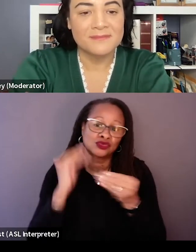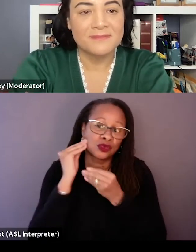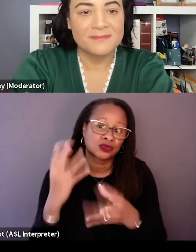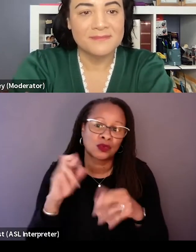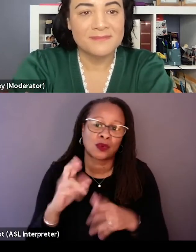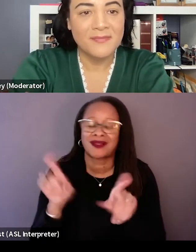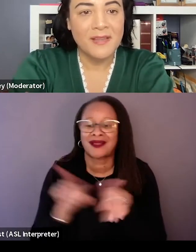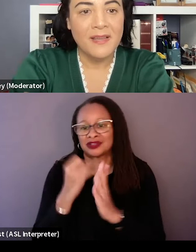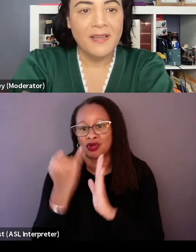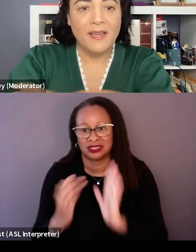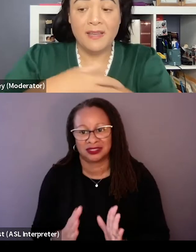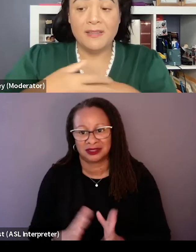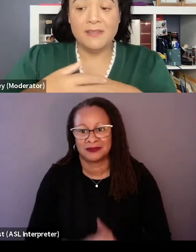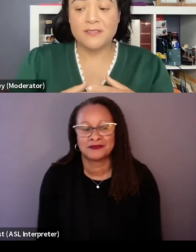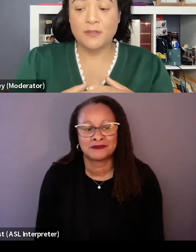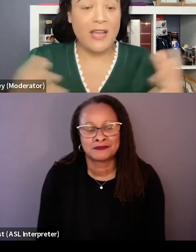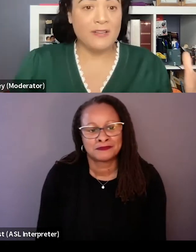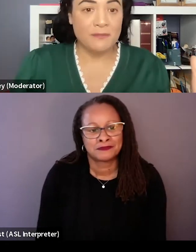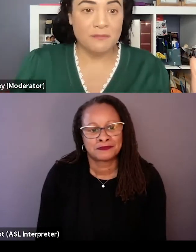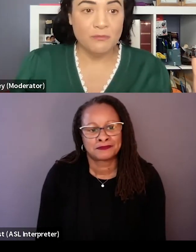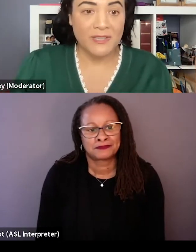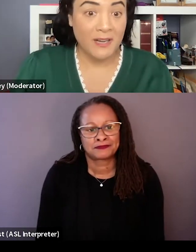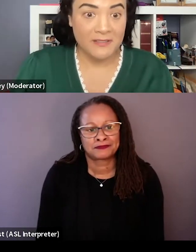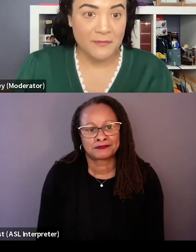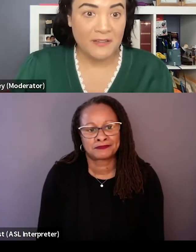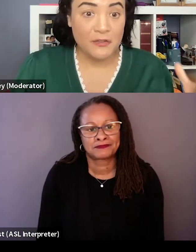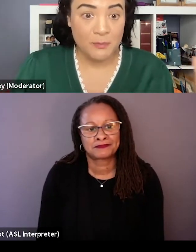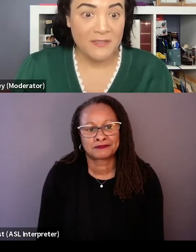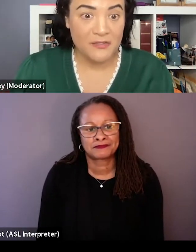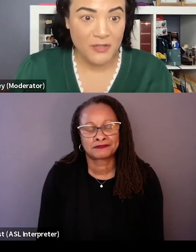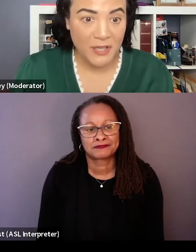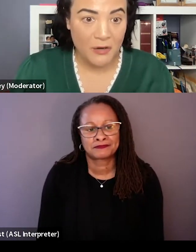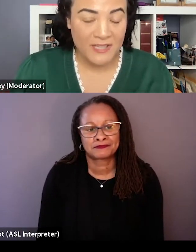And I haven't even really gotten into the fact that you made this during COVID,